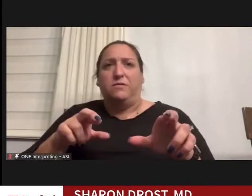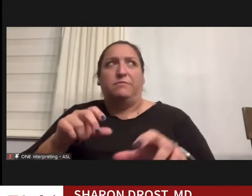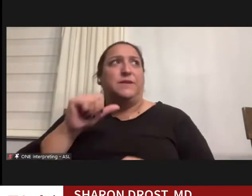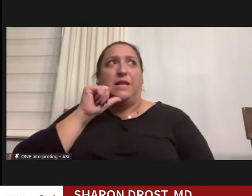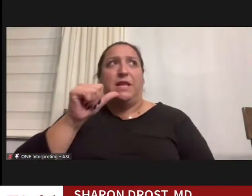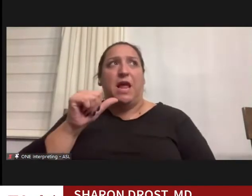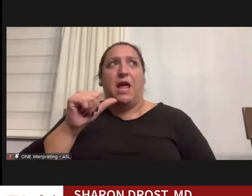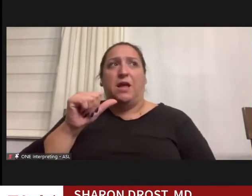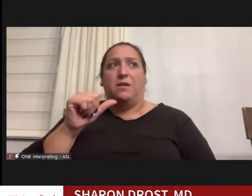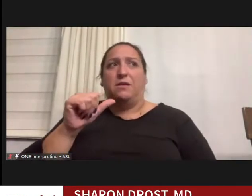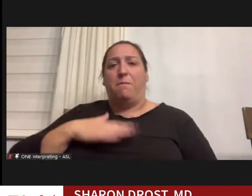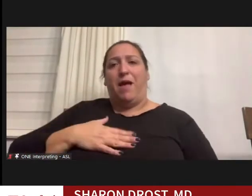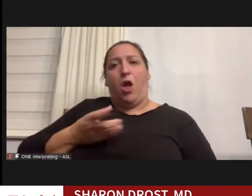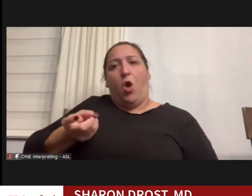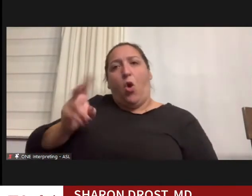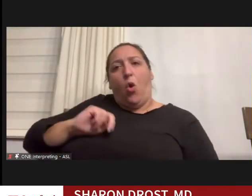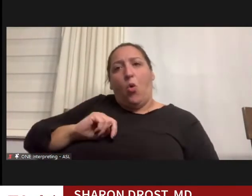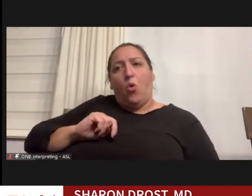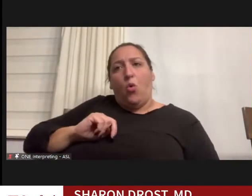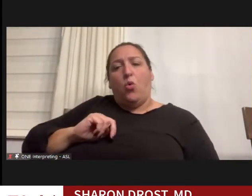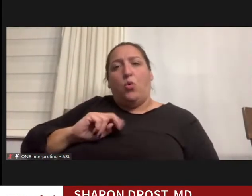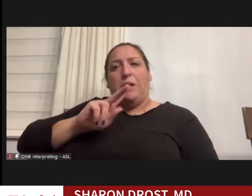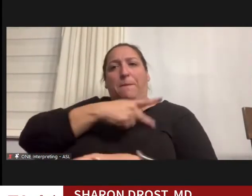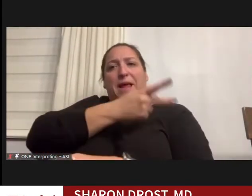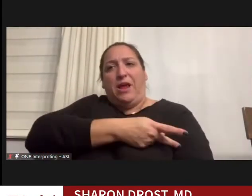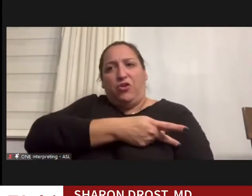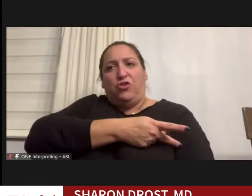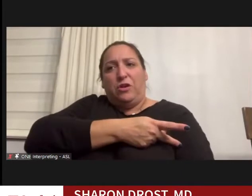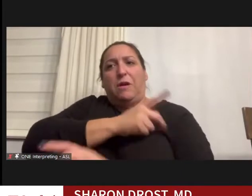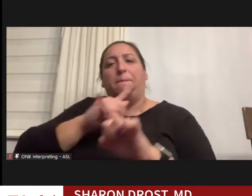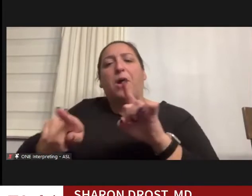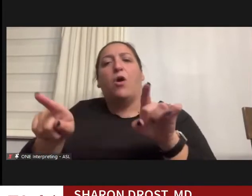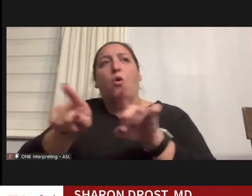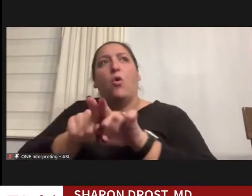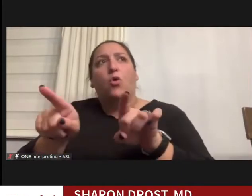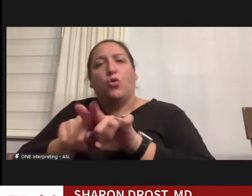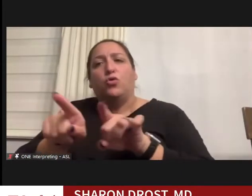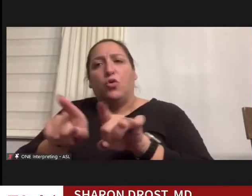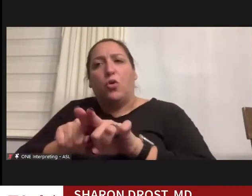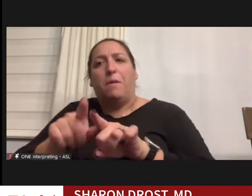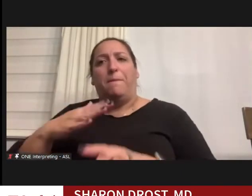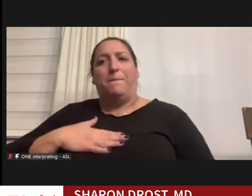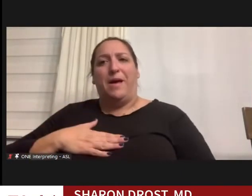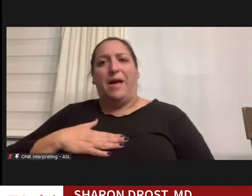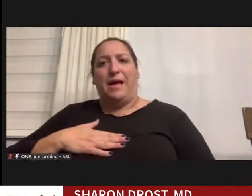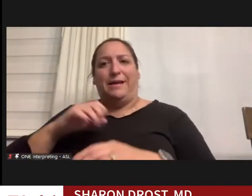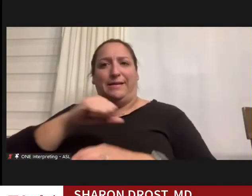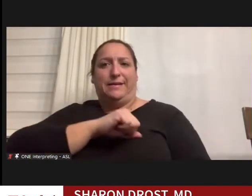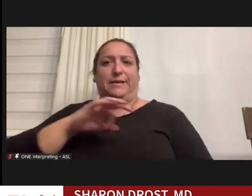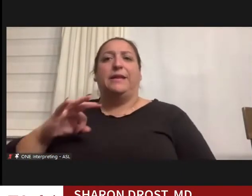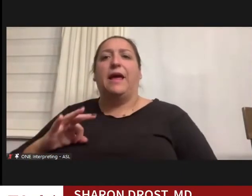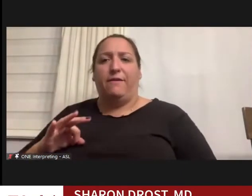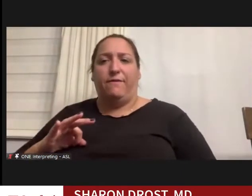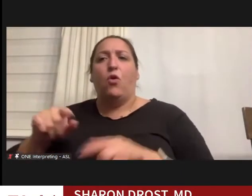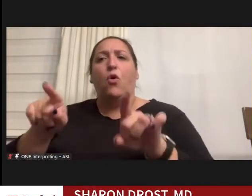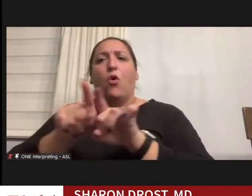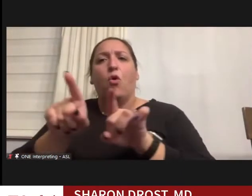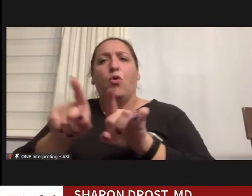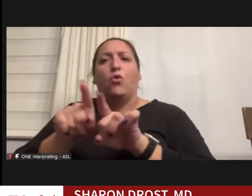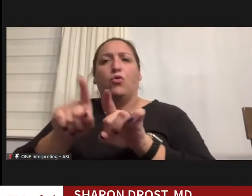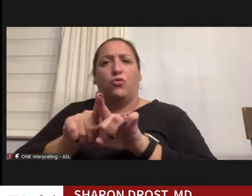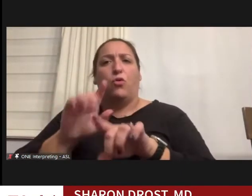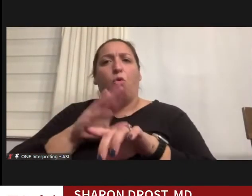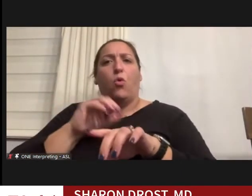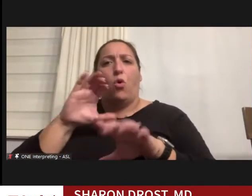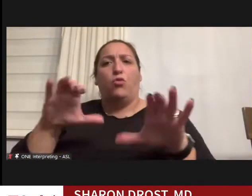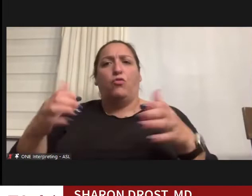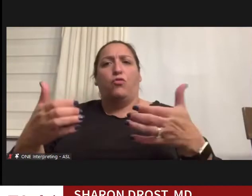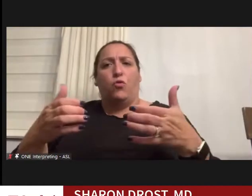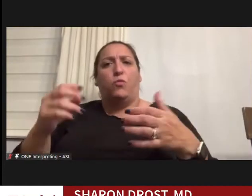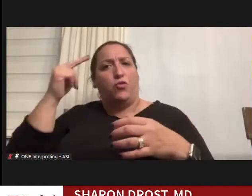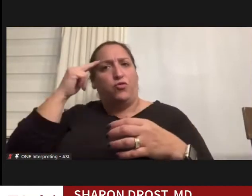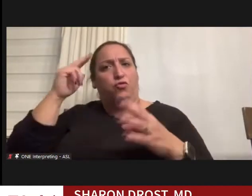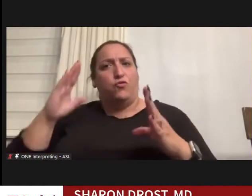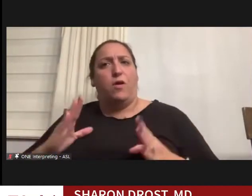my own patients, but also my staff and also the call group, the group of neurologist that I shared